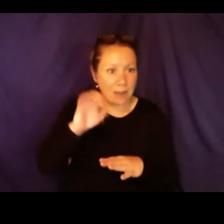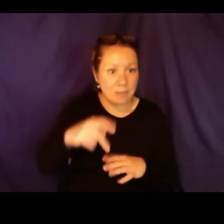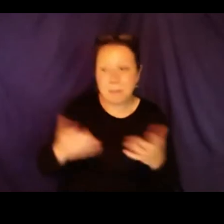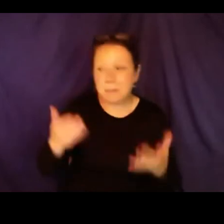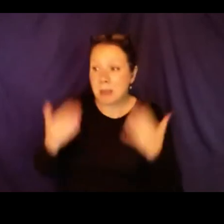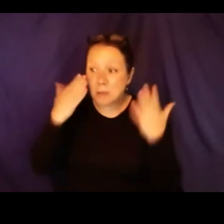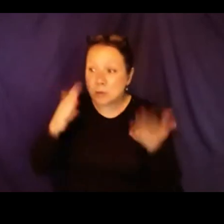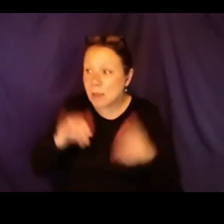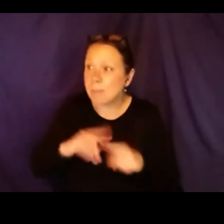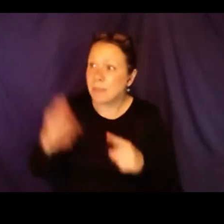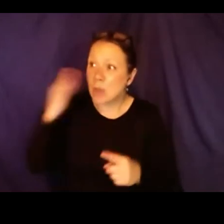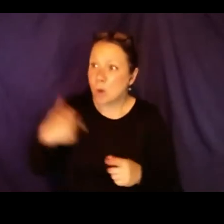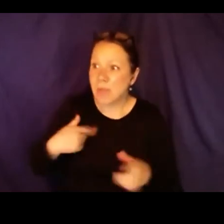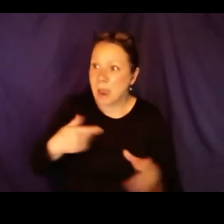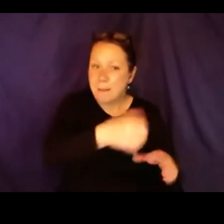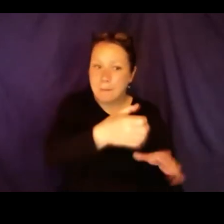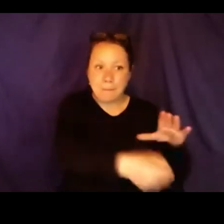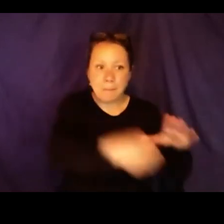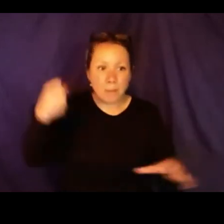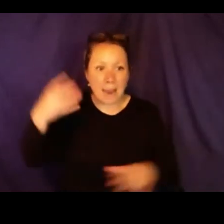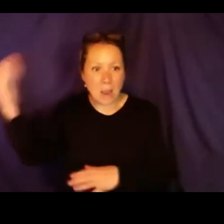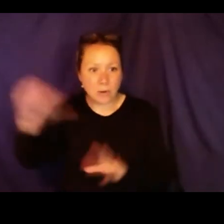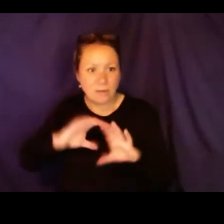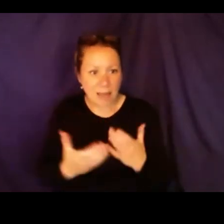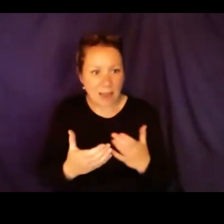dyslexia, he has autism, or whatever it is that